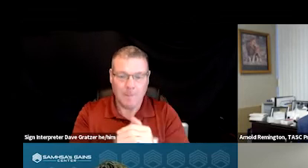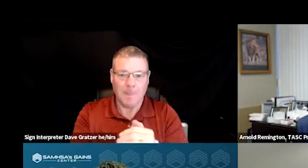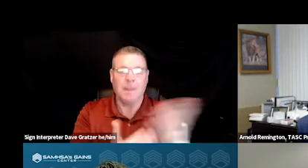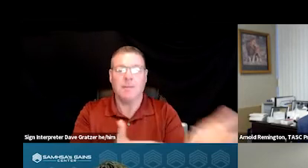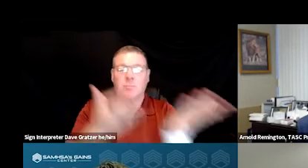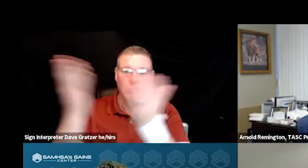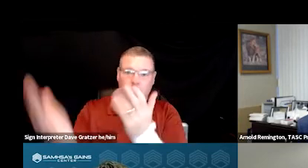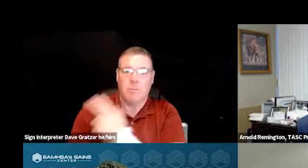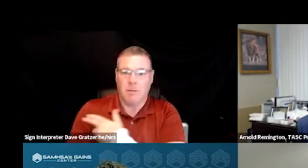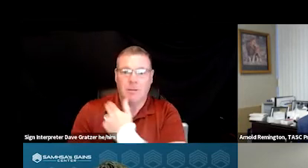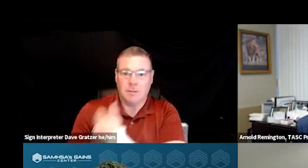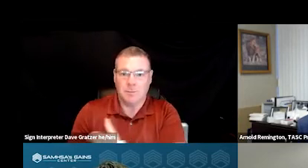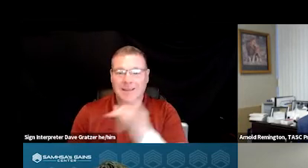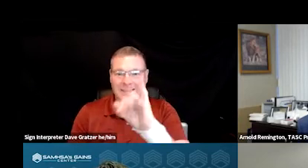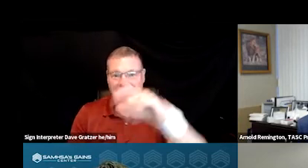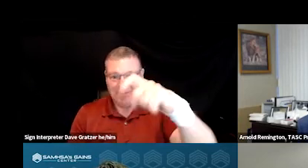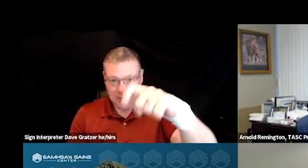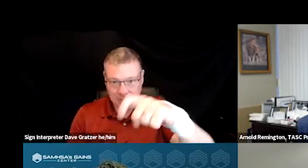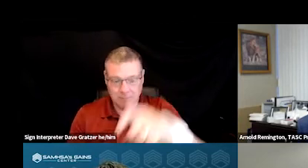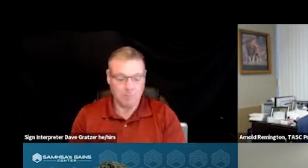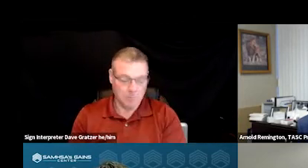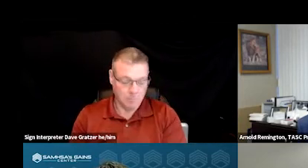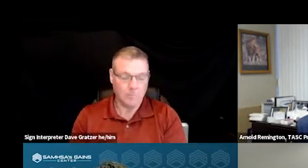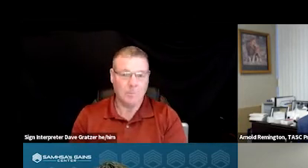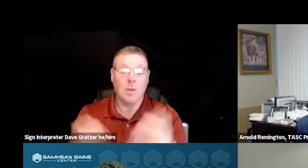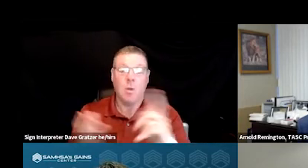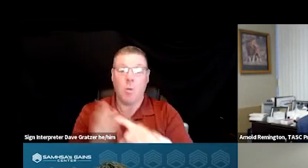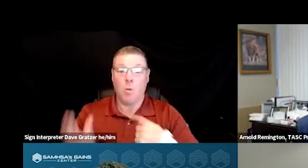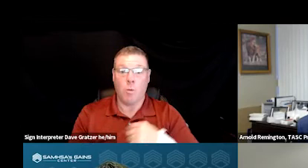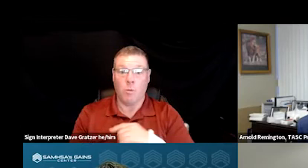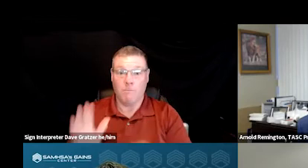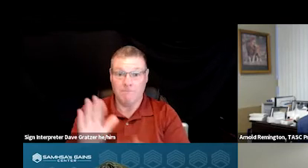to the hospital if that's necessary. And so what we found in our operations,